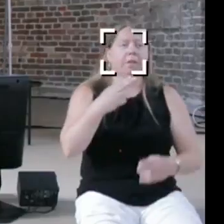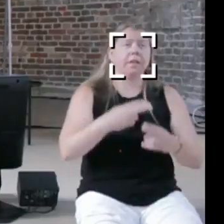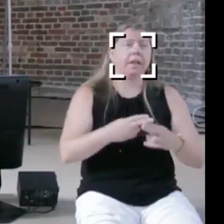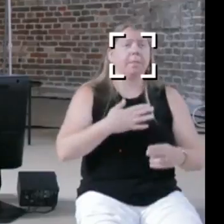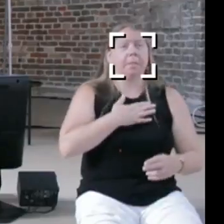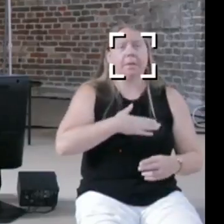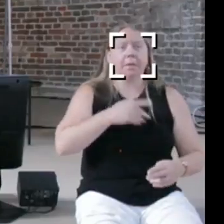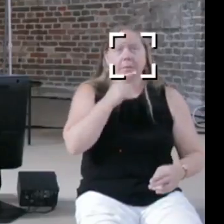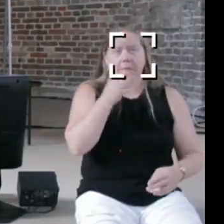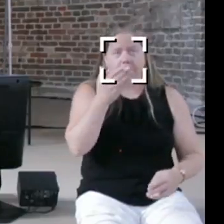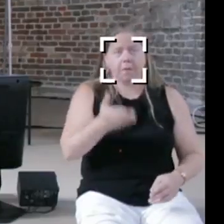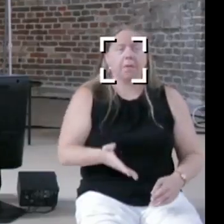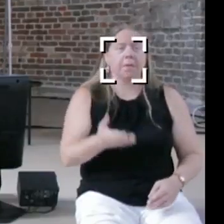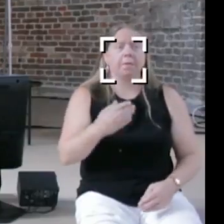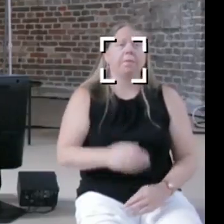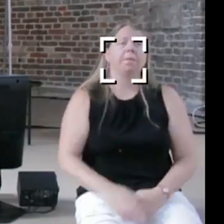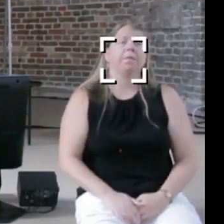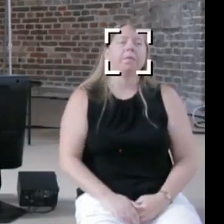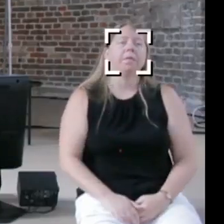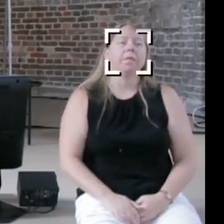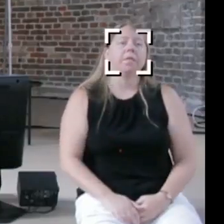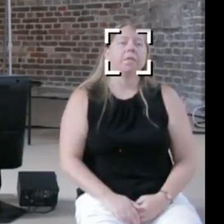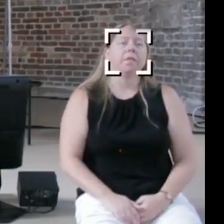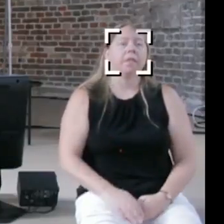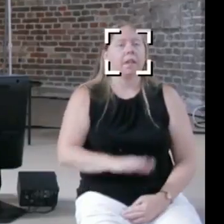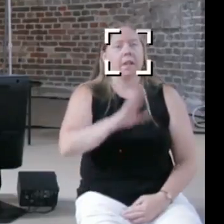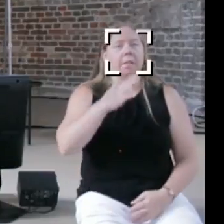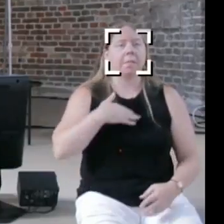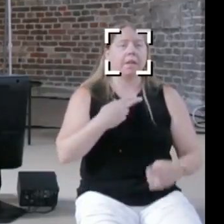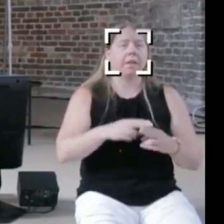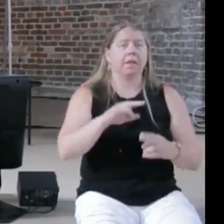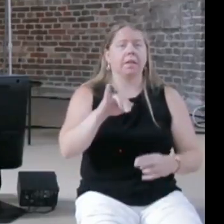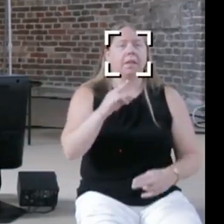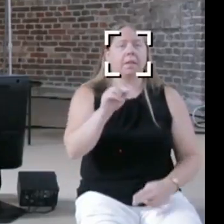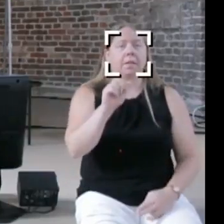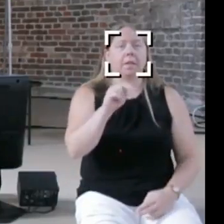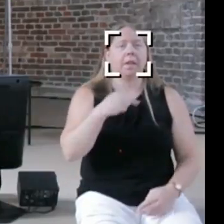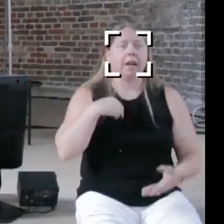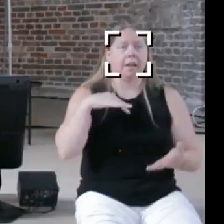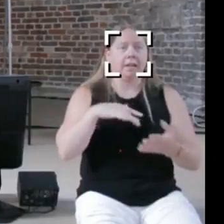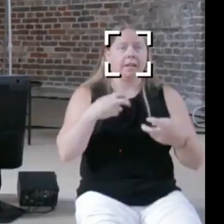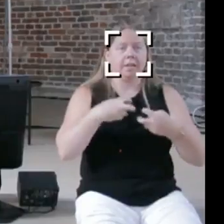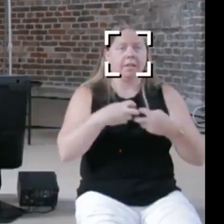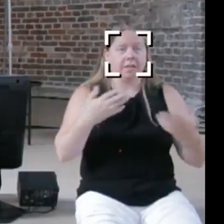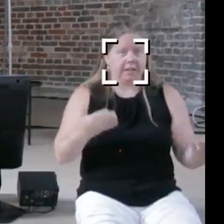[Juan] Hi my name is Juan, I studied physics here at the TU in Berlin, and I've been working